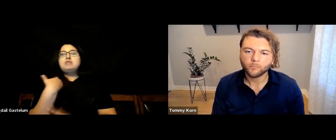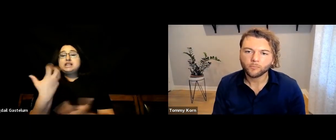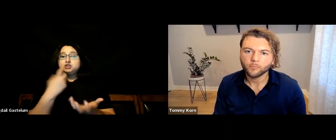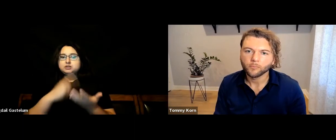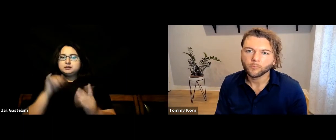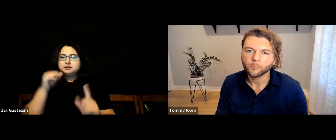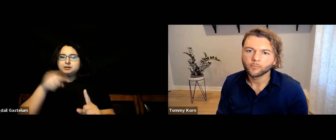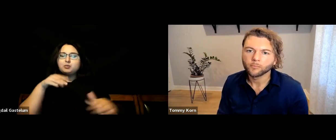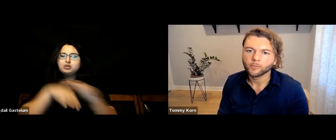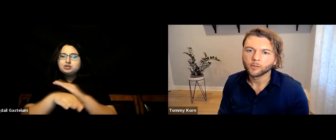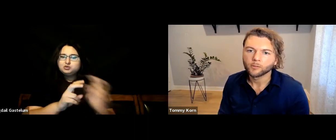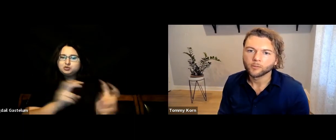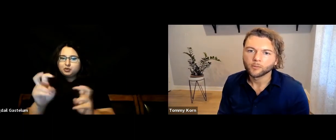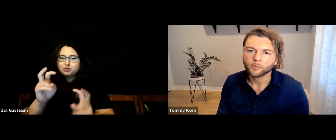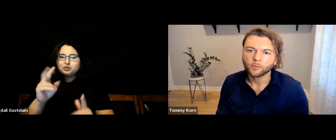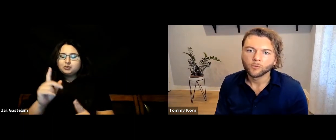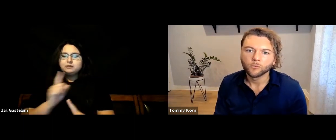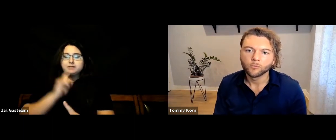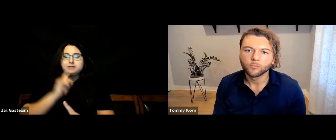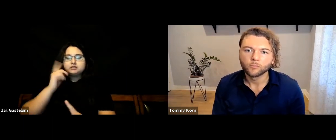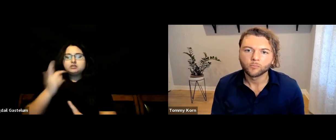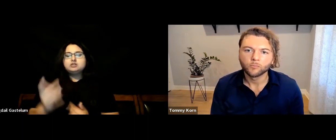[Bigdail] Now I want to move on to accessibility issues for the Deaf.